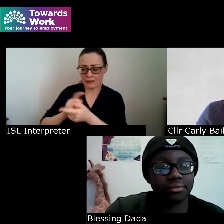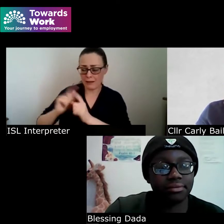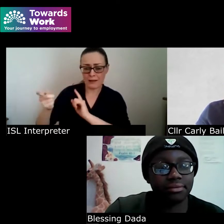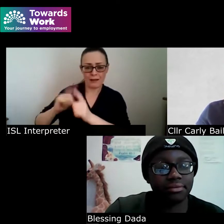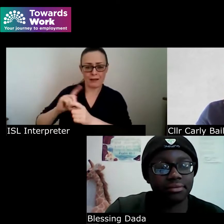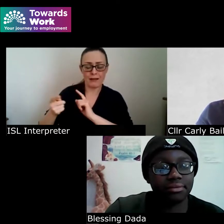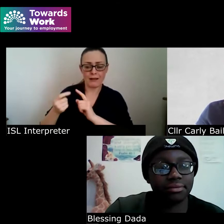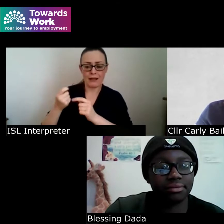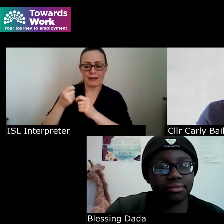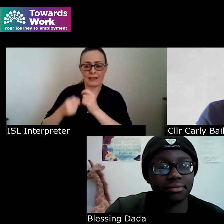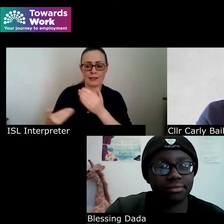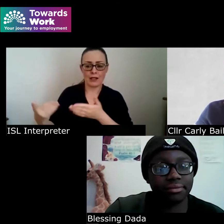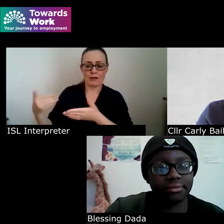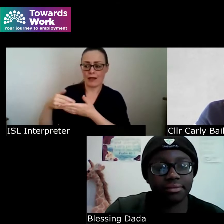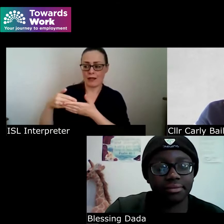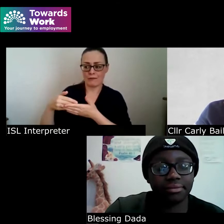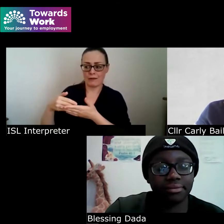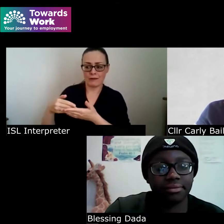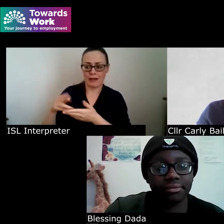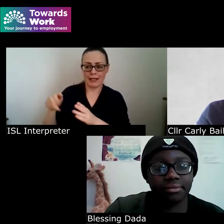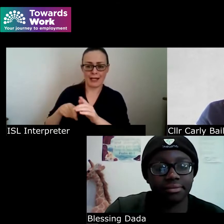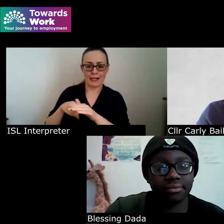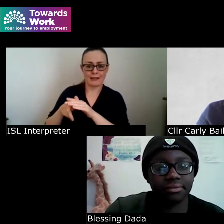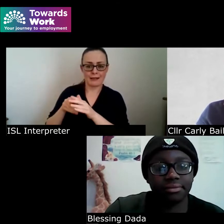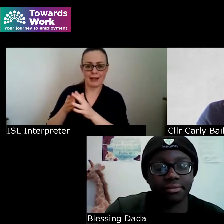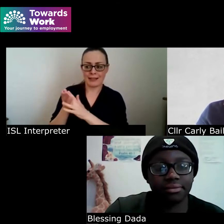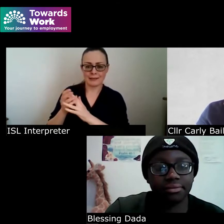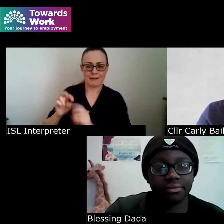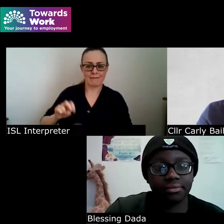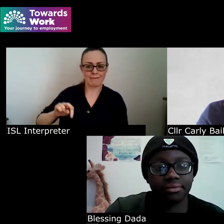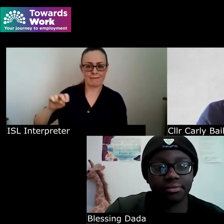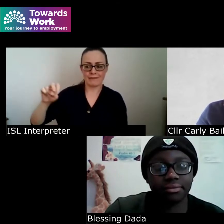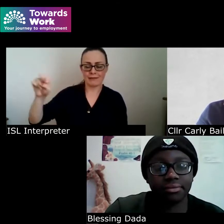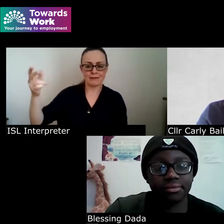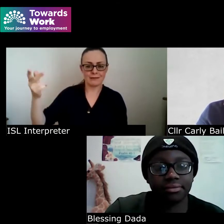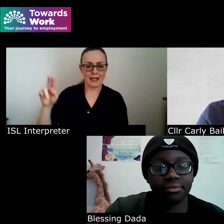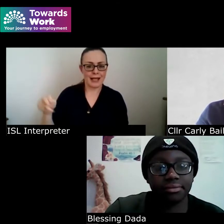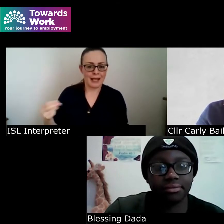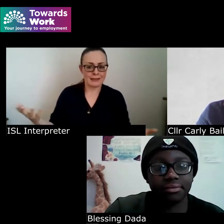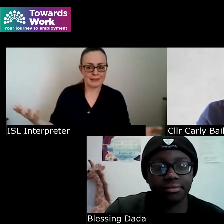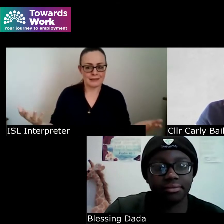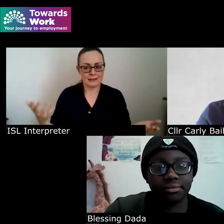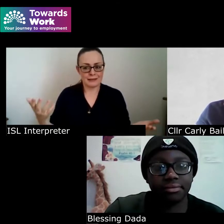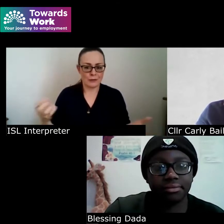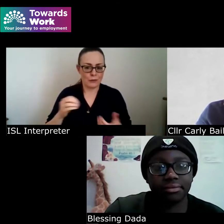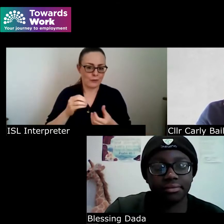place couldn't get in there with stairs into the building so we to make alternative arrangements